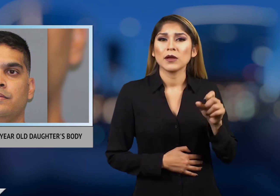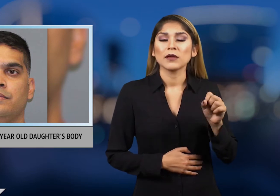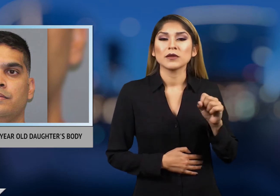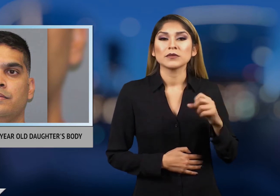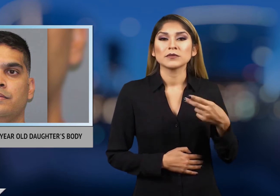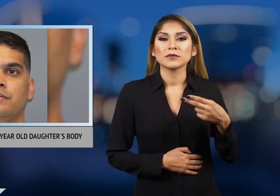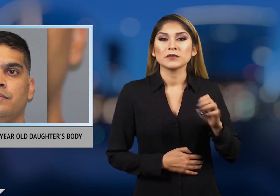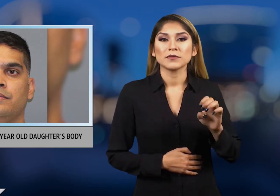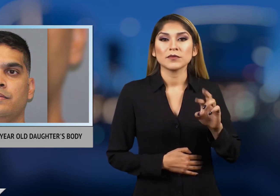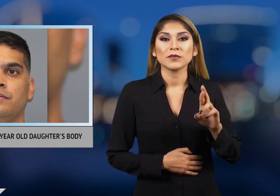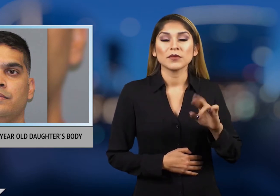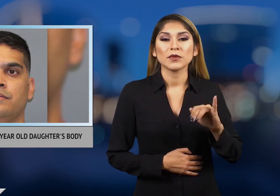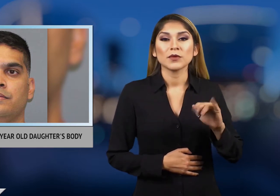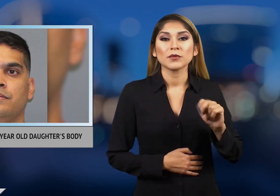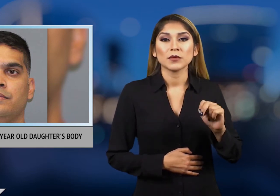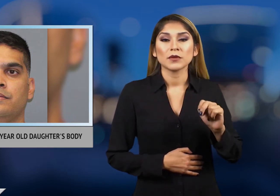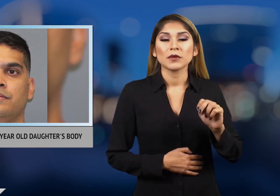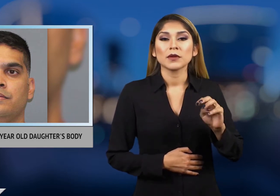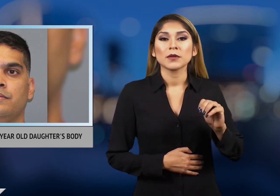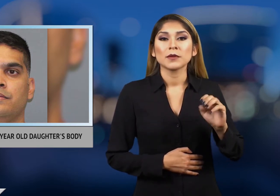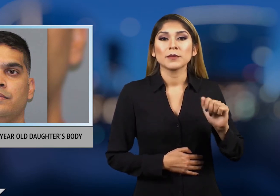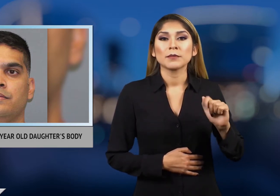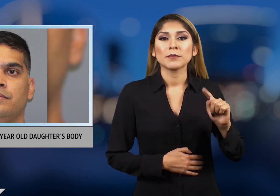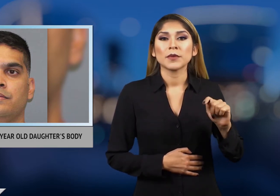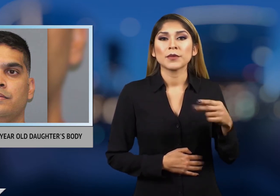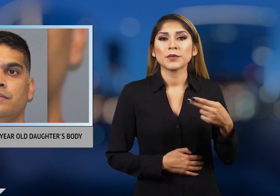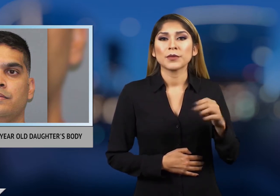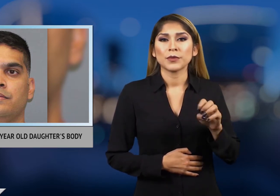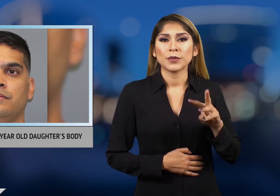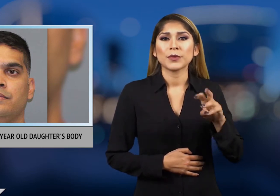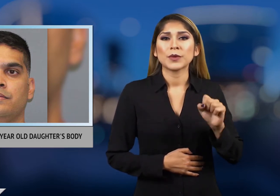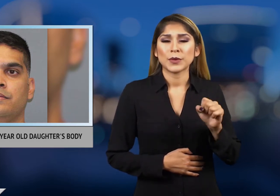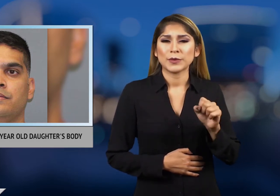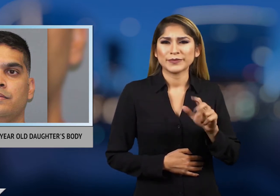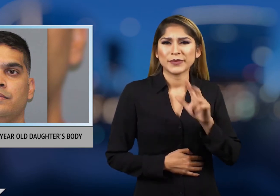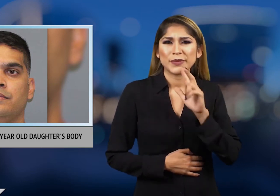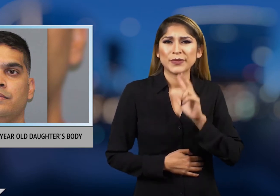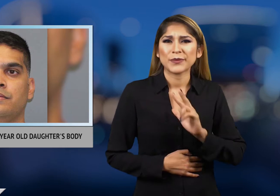of a missing 3 year old girl. Sherin Mathews had been